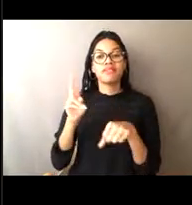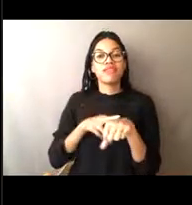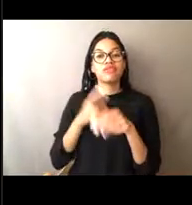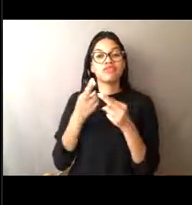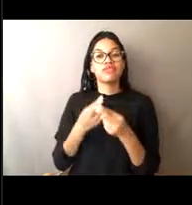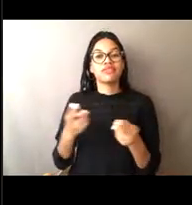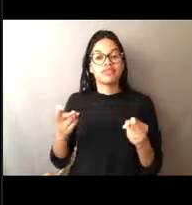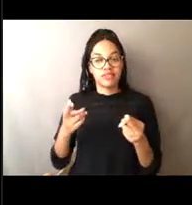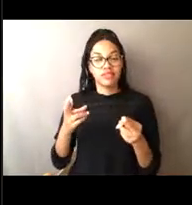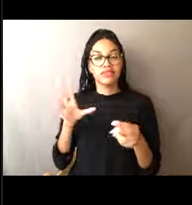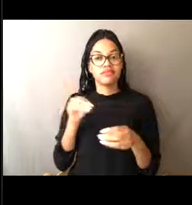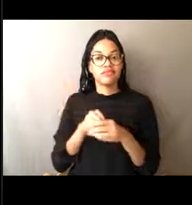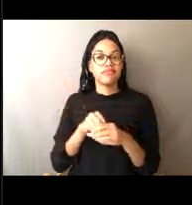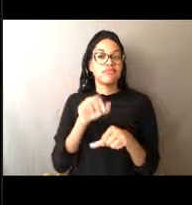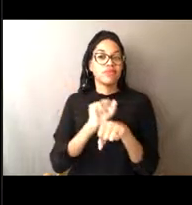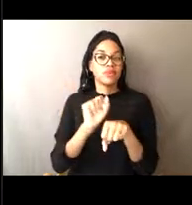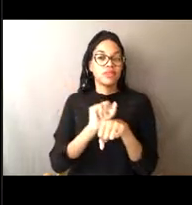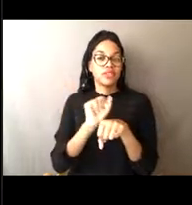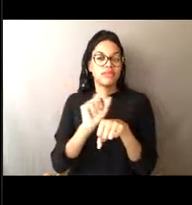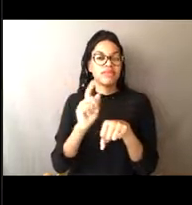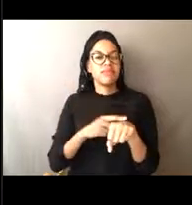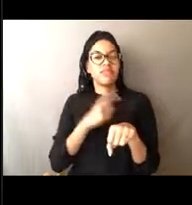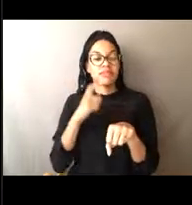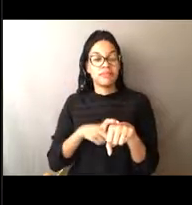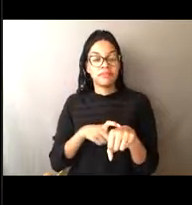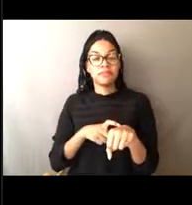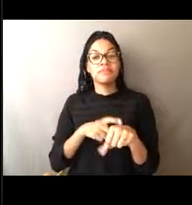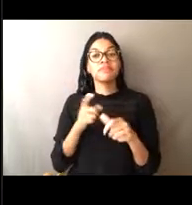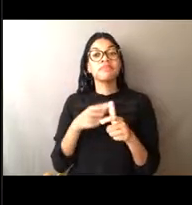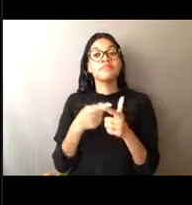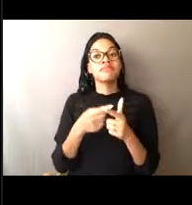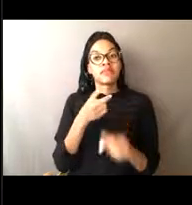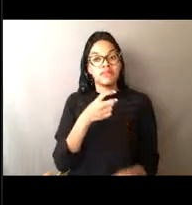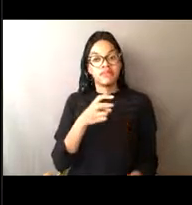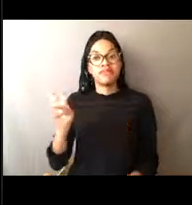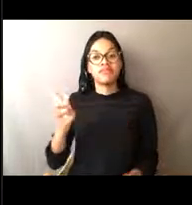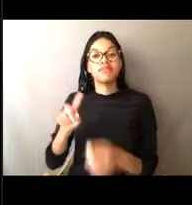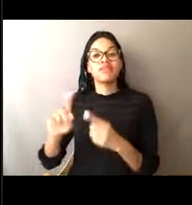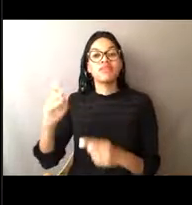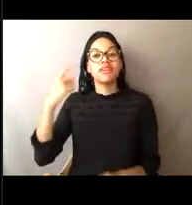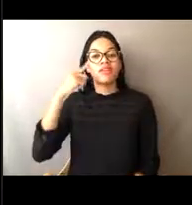of Natural Resources as a state game warden, I finally got into the federal system and I started working